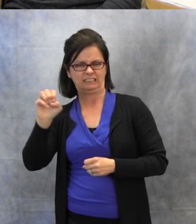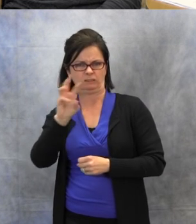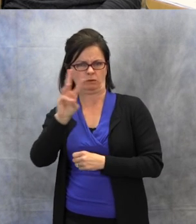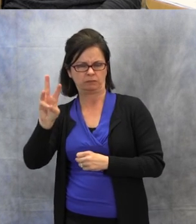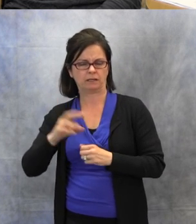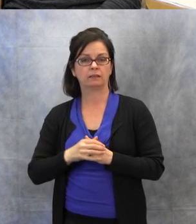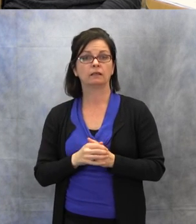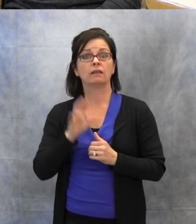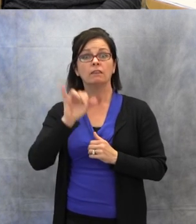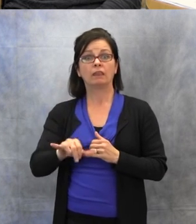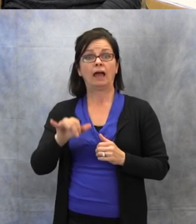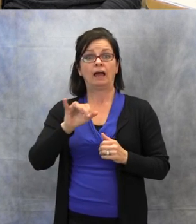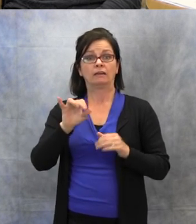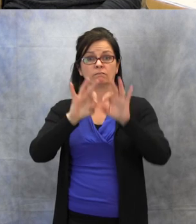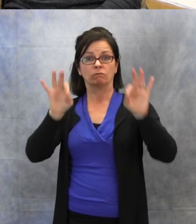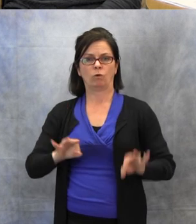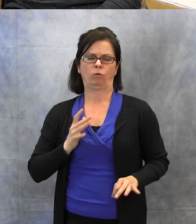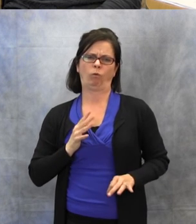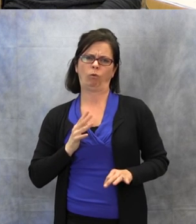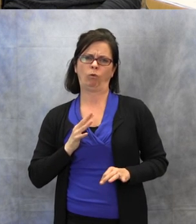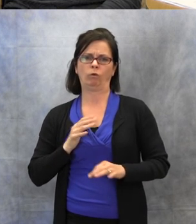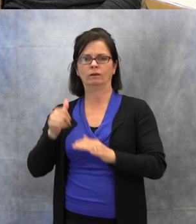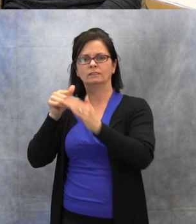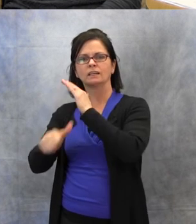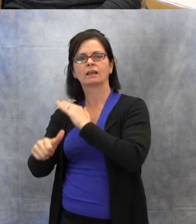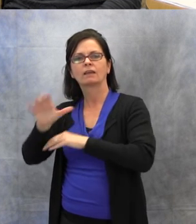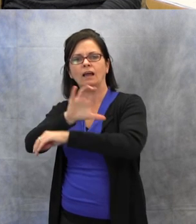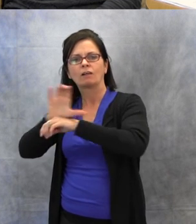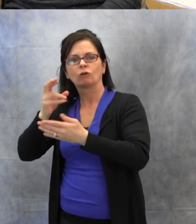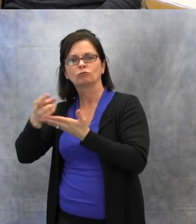It's in the Colorado Resource Guide,